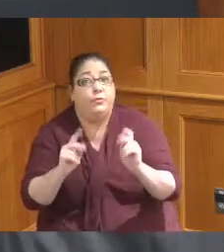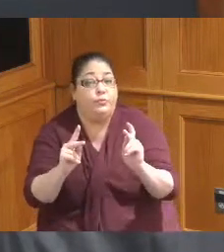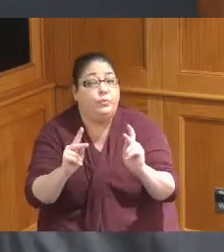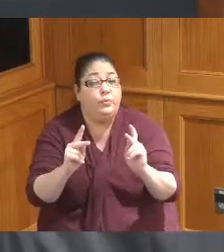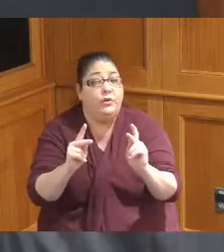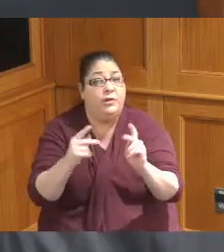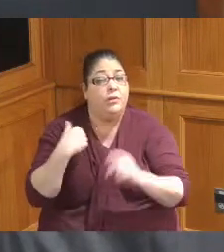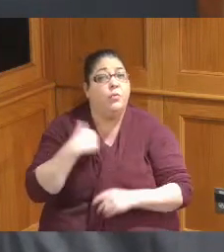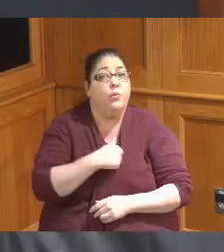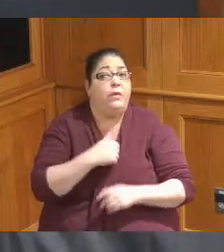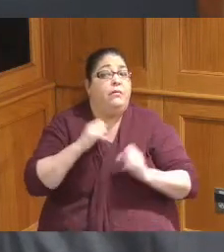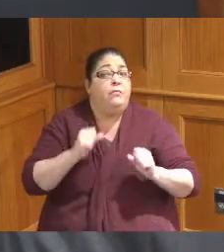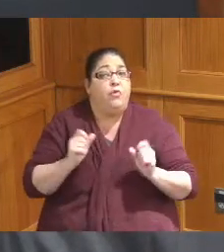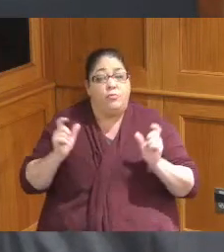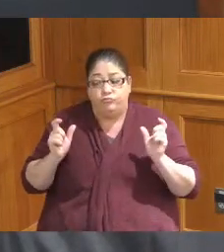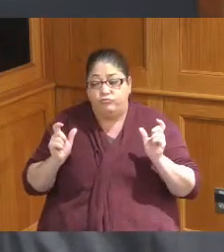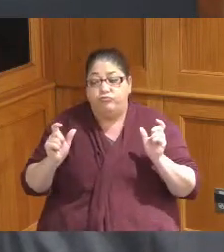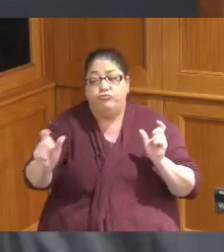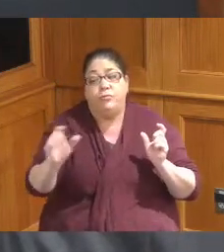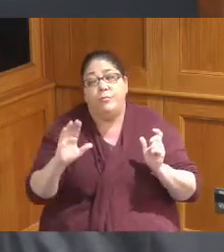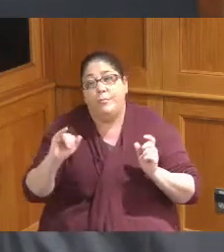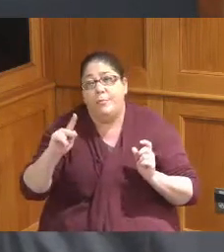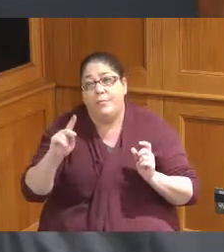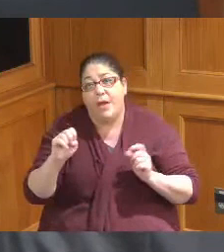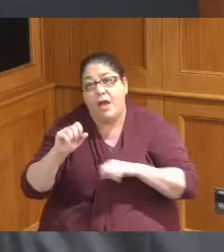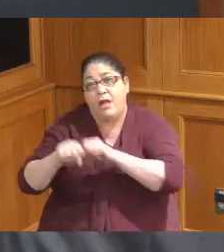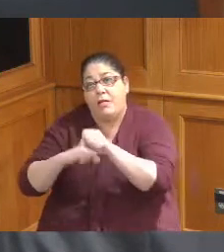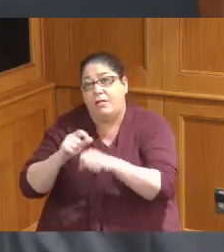you know maybe we can look at the bike lane so anyway I just wanted to raise